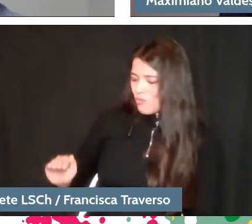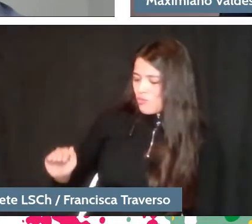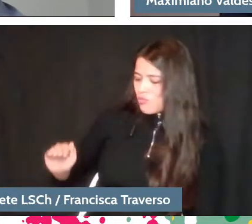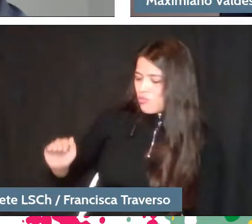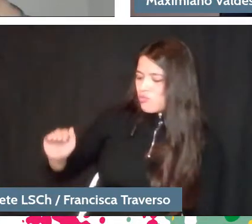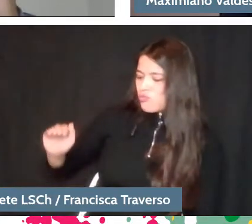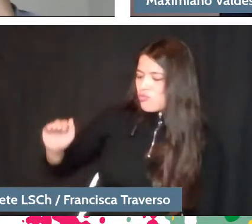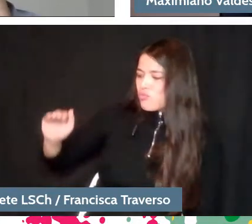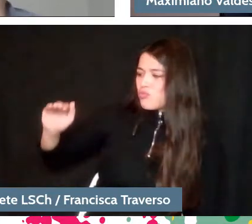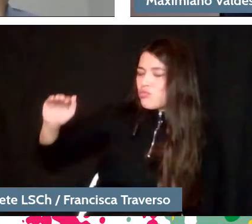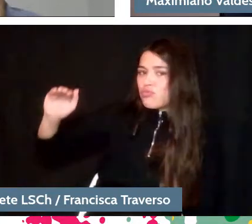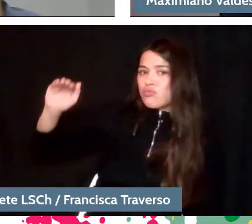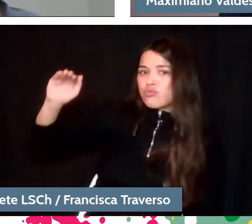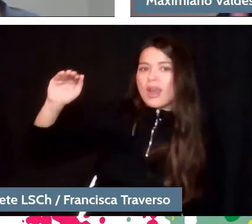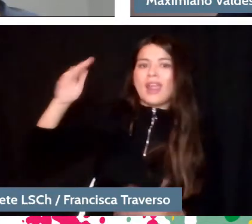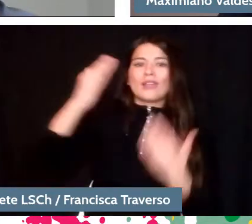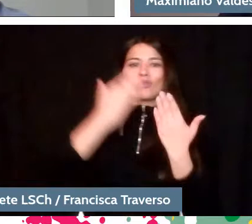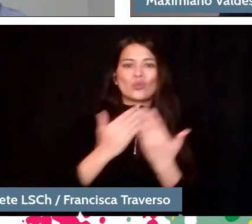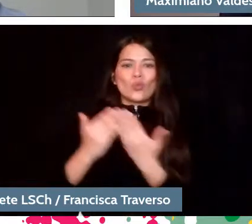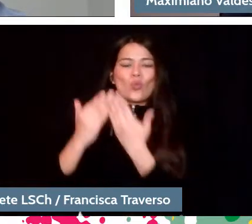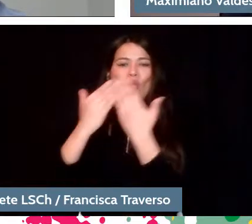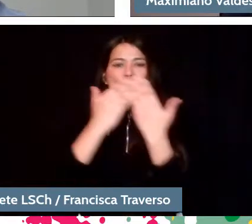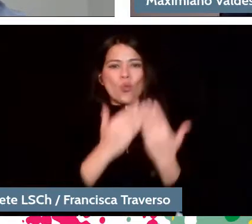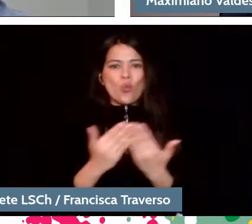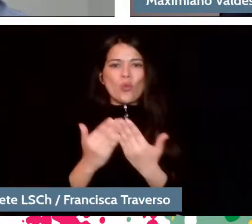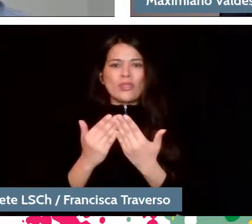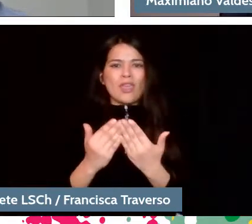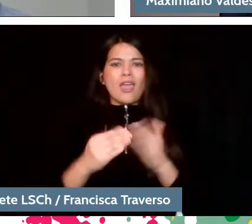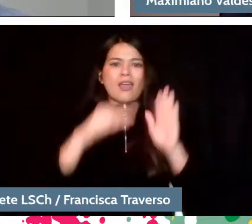The oboes, the clarinets study the repertoire that is written for that instrument.